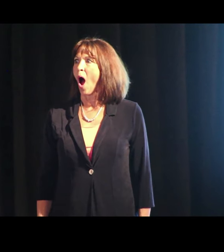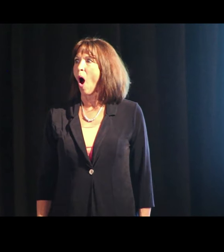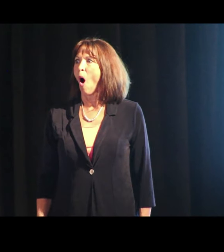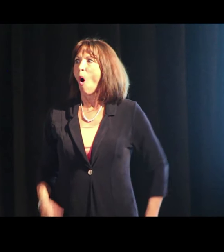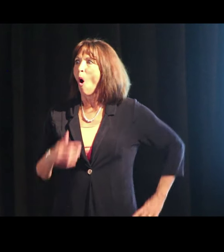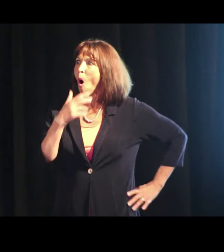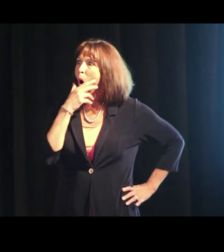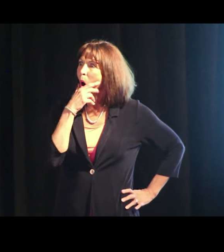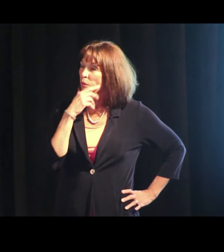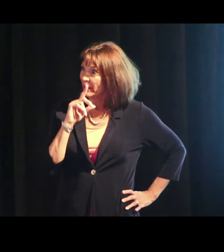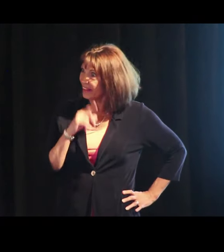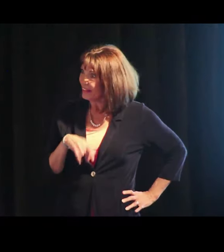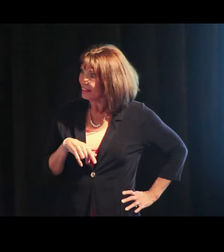Really?